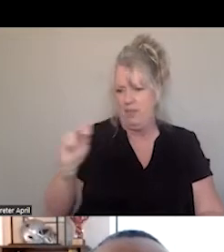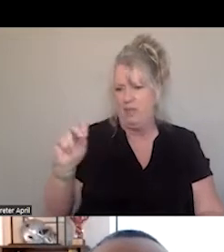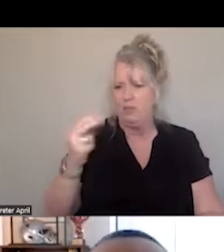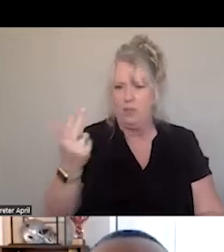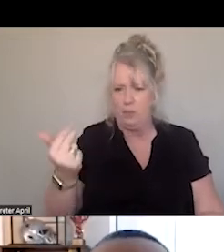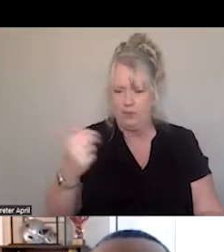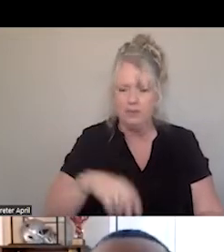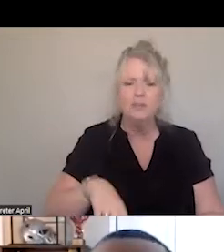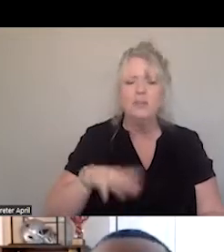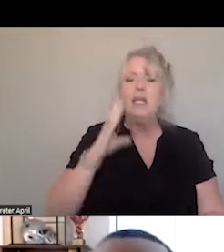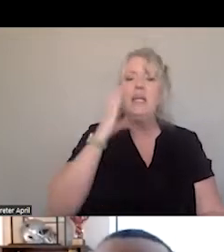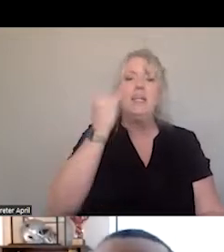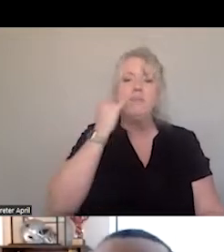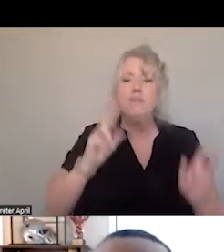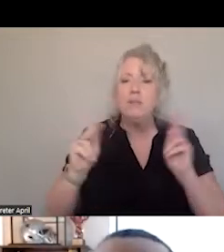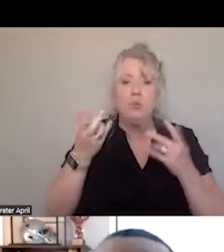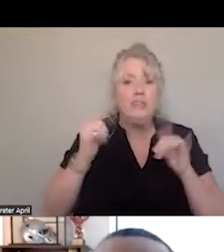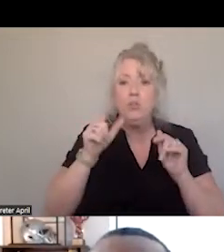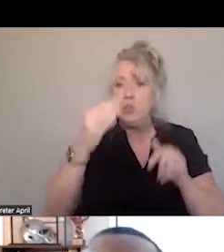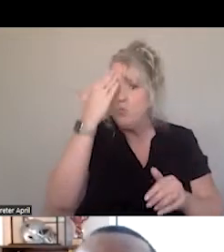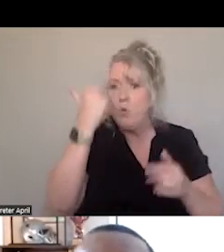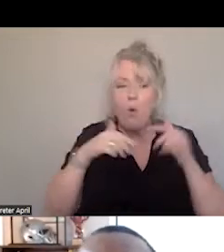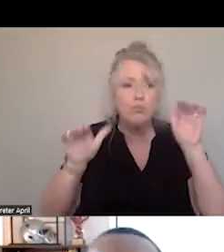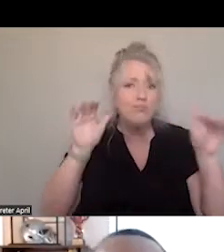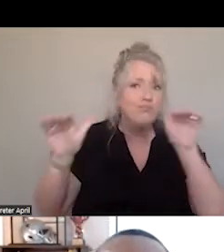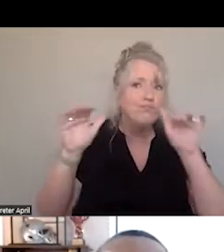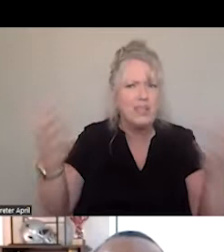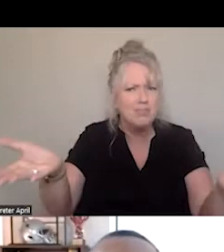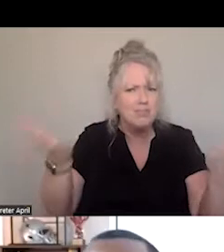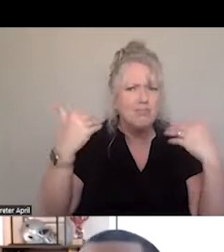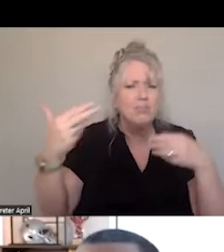IF THERE ARE PEOPLE YOU KNOW NEED TO BE ON THE CALL YOU HAVE NOT SEEN SHOW UP HERE,